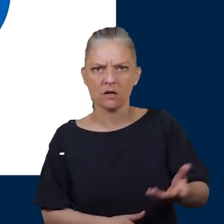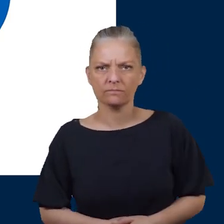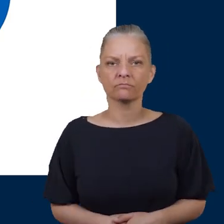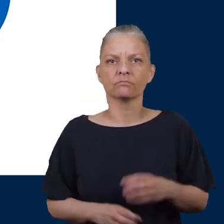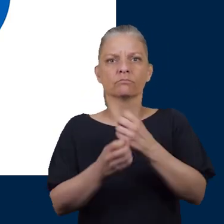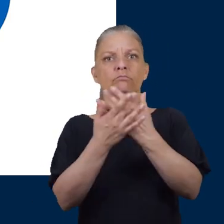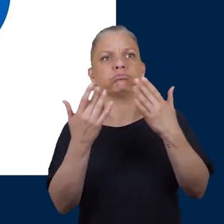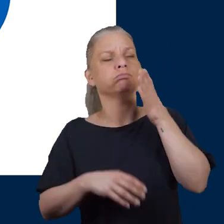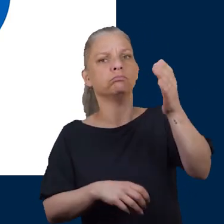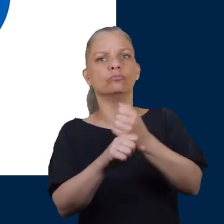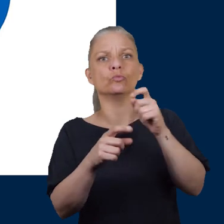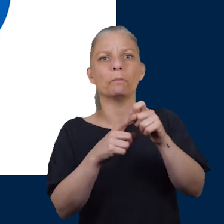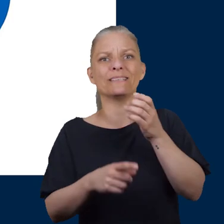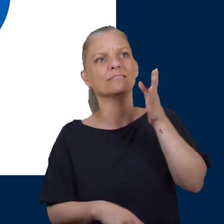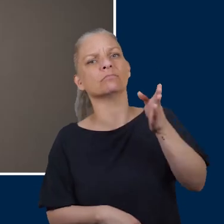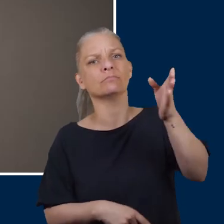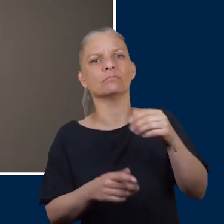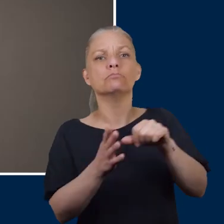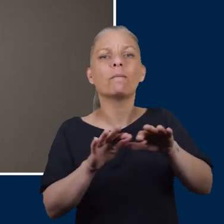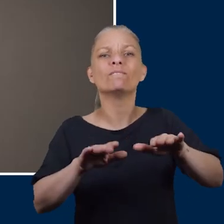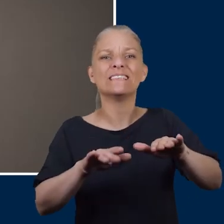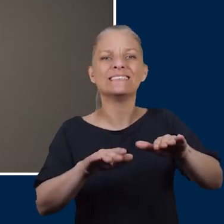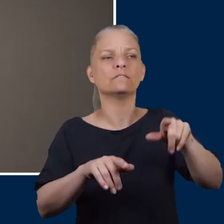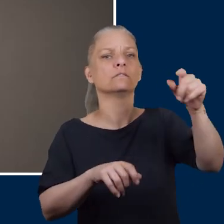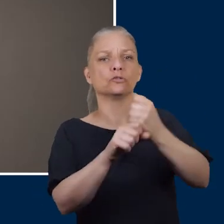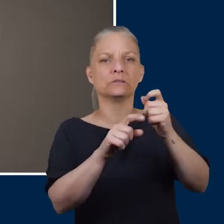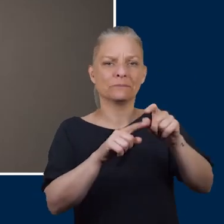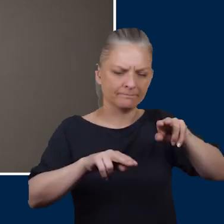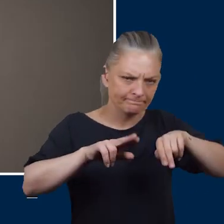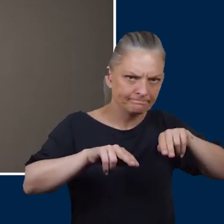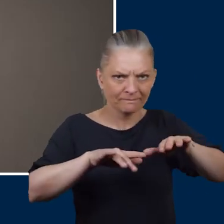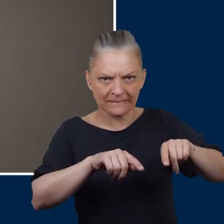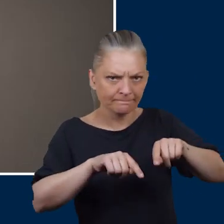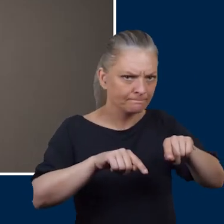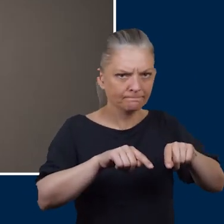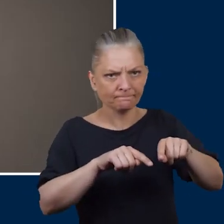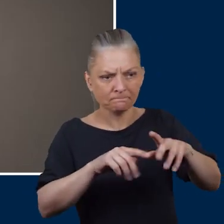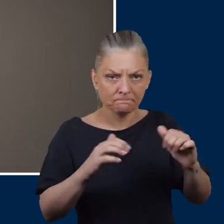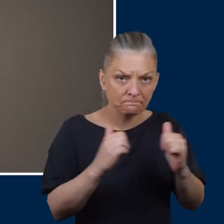feet? Many people will go to the GP if they have a problem with their feet. The GP will